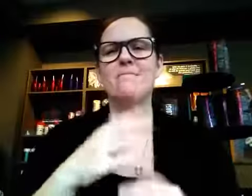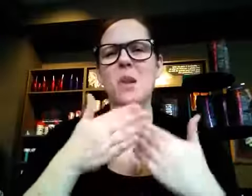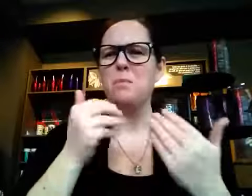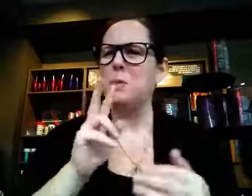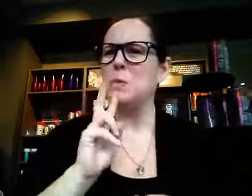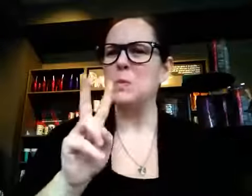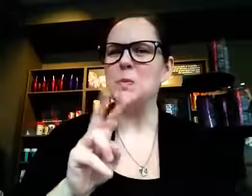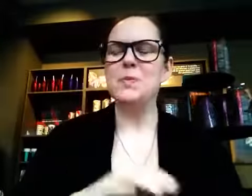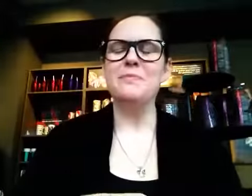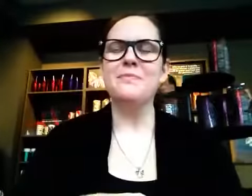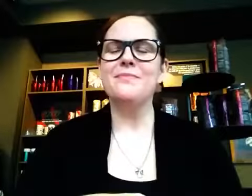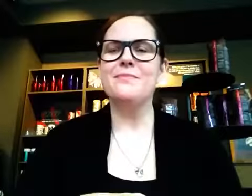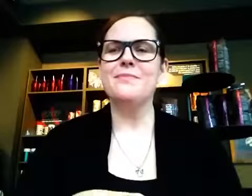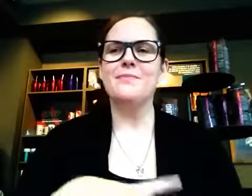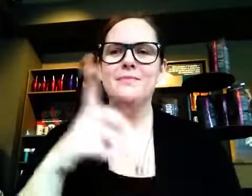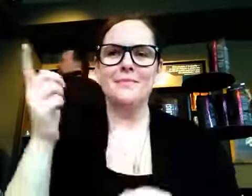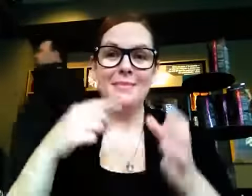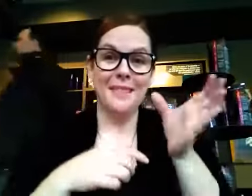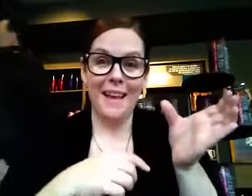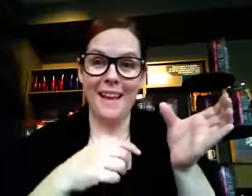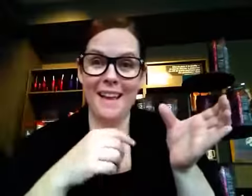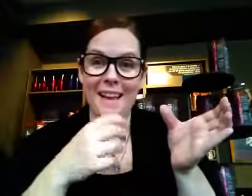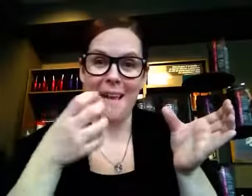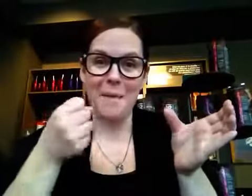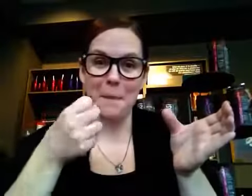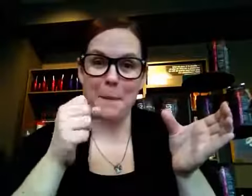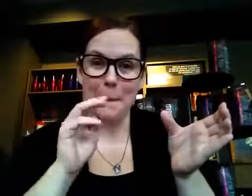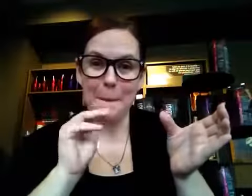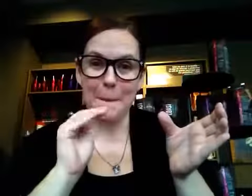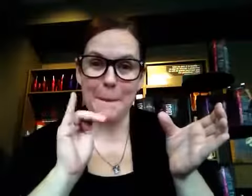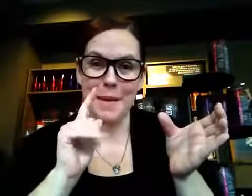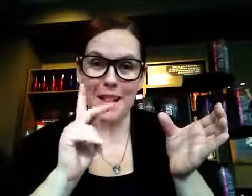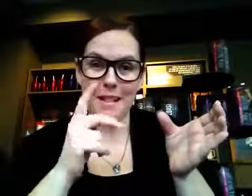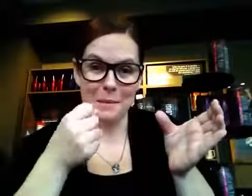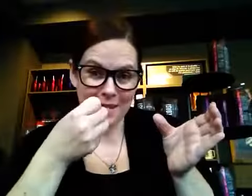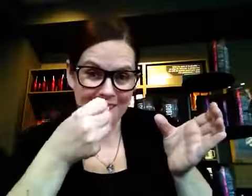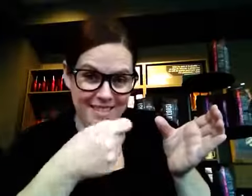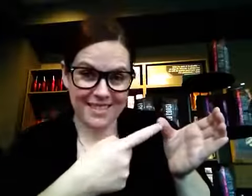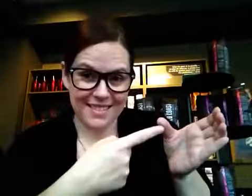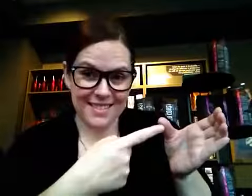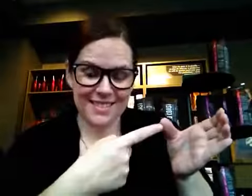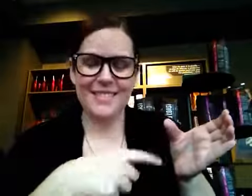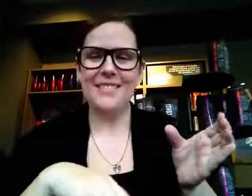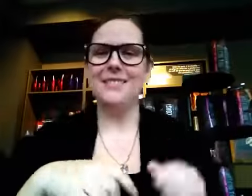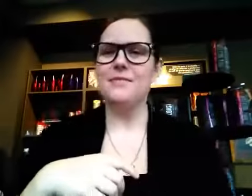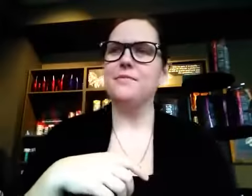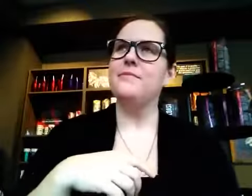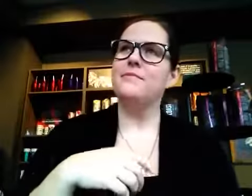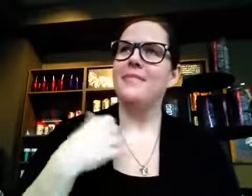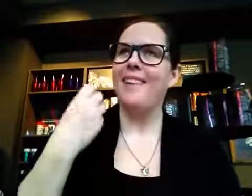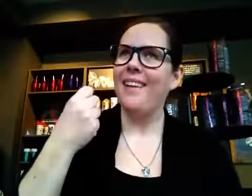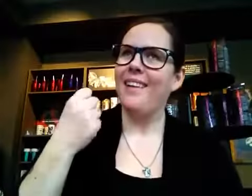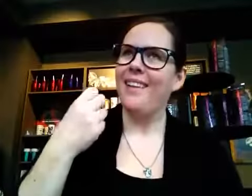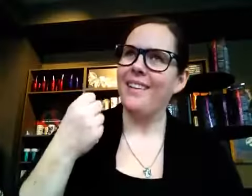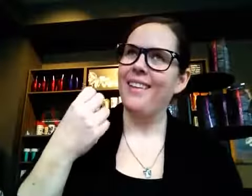I was almost 2, and she showed me a jug of milk and made the ASL sign “milk.” I copied her innocently.